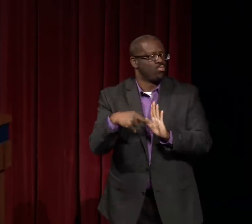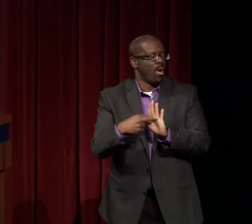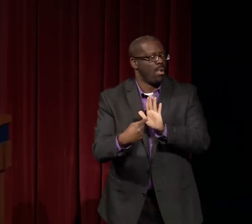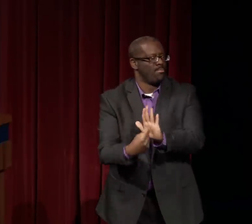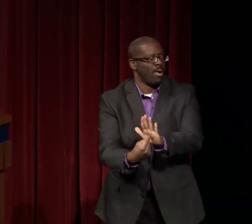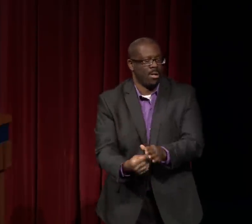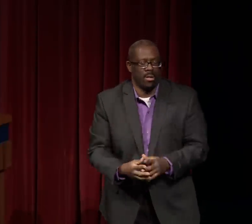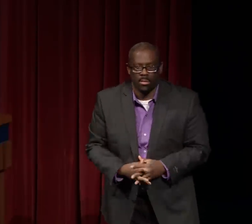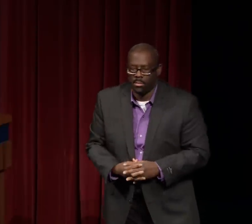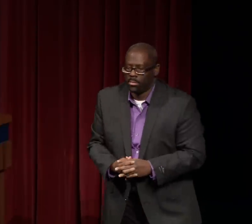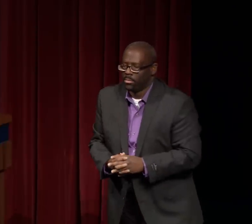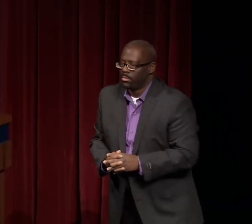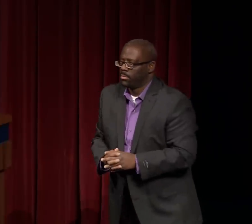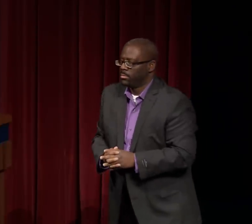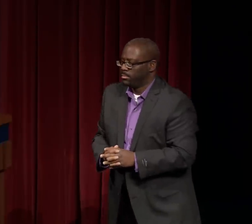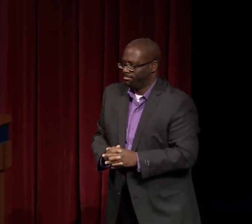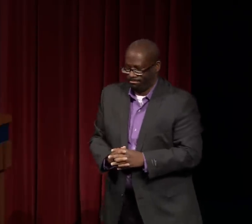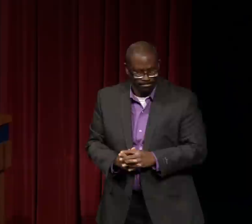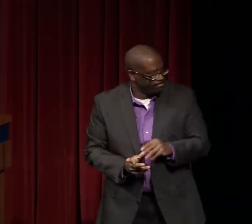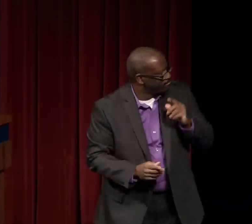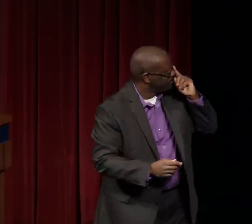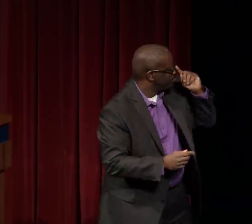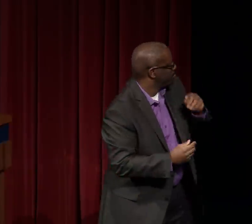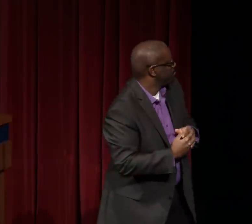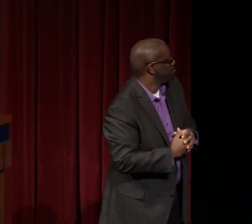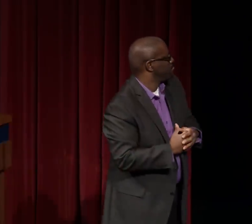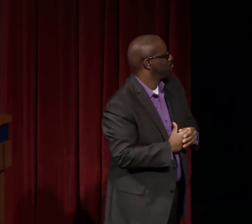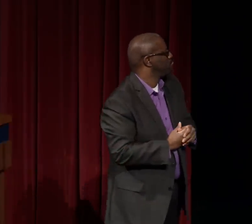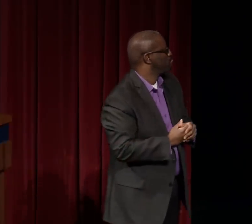can change the path of people's lives.